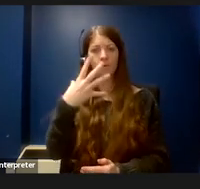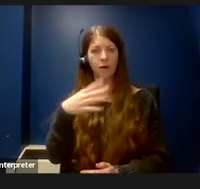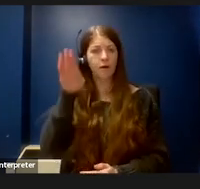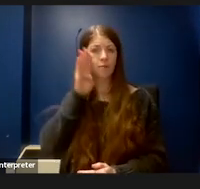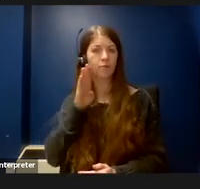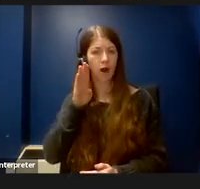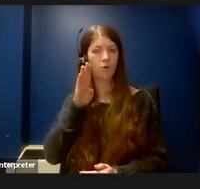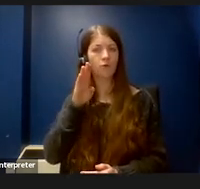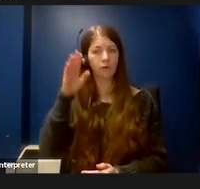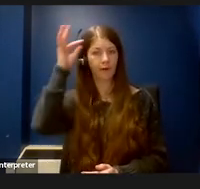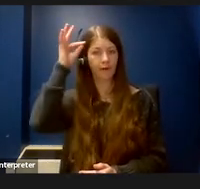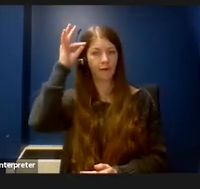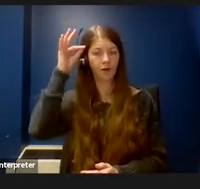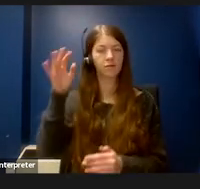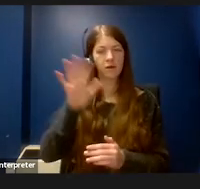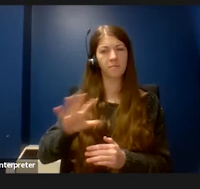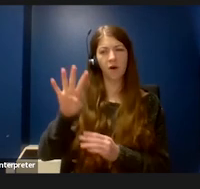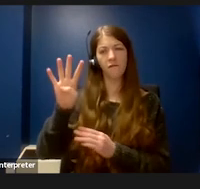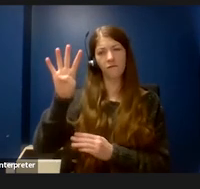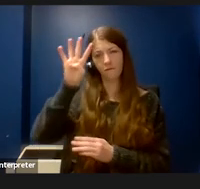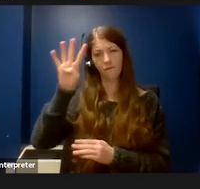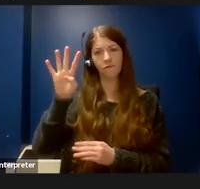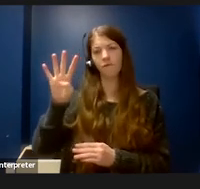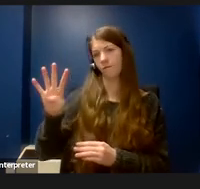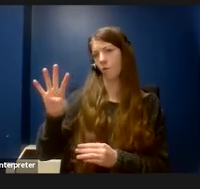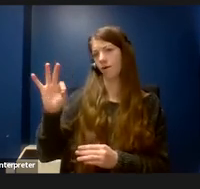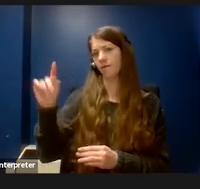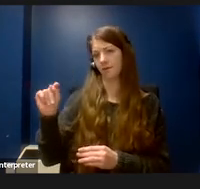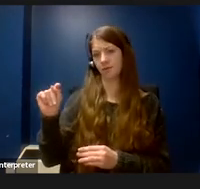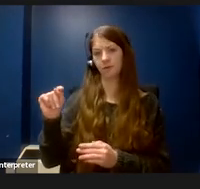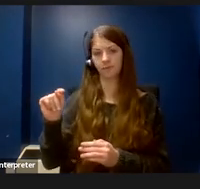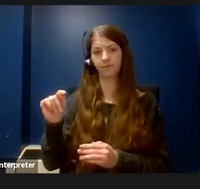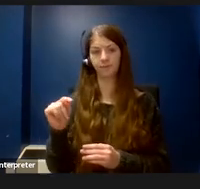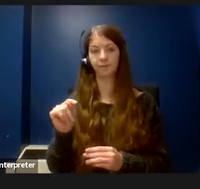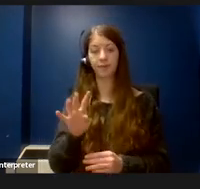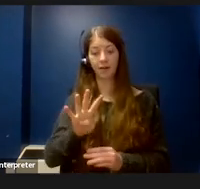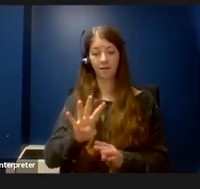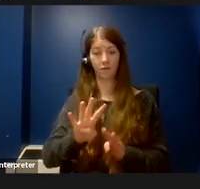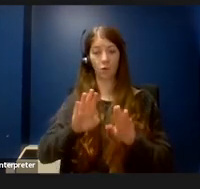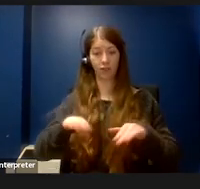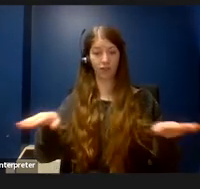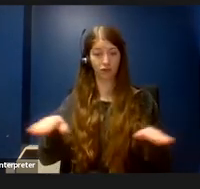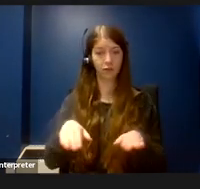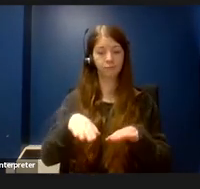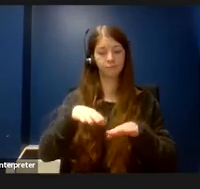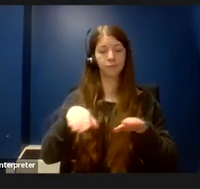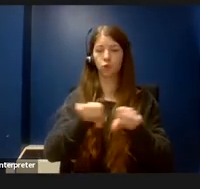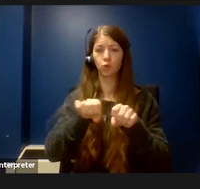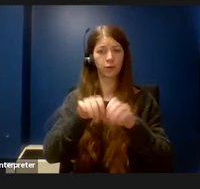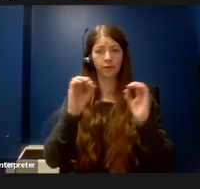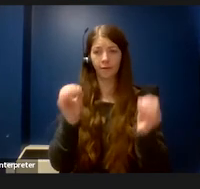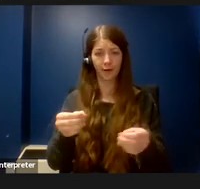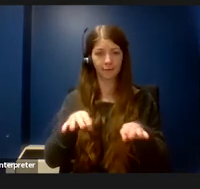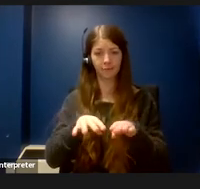feet tall. Our four children are standing in front of us in bare feet. Two of our children are boys